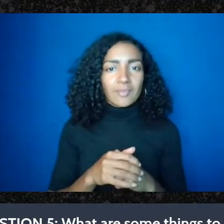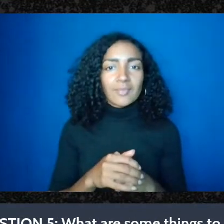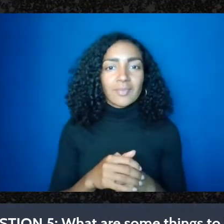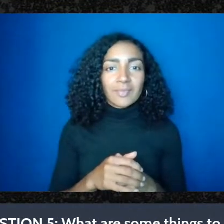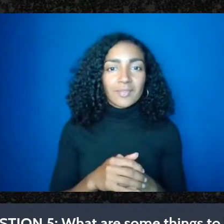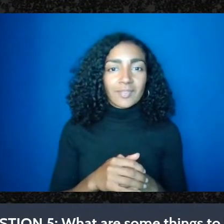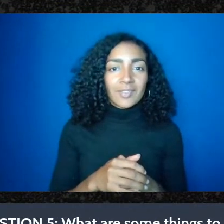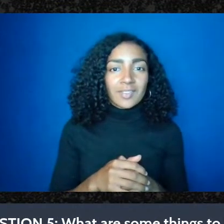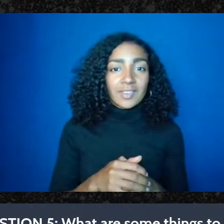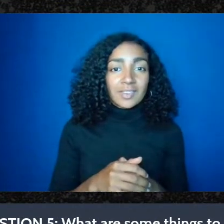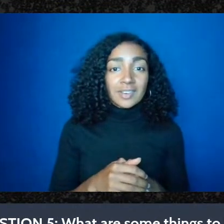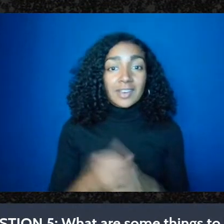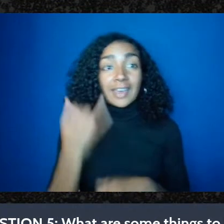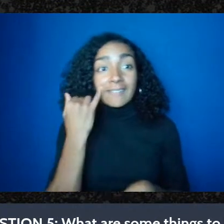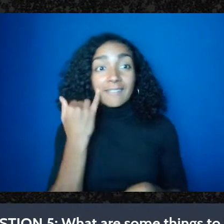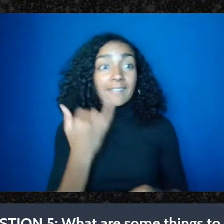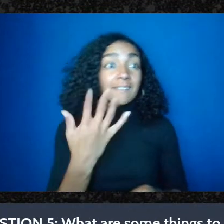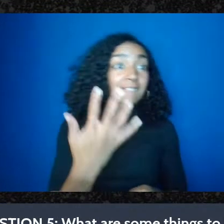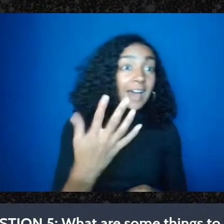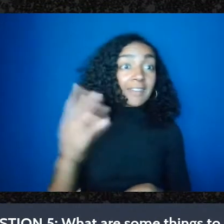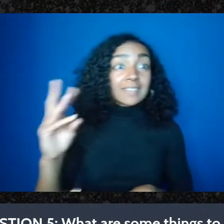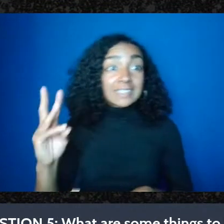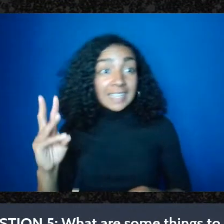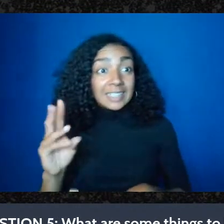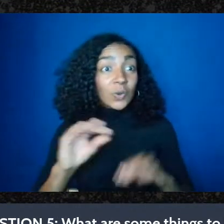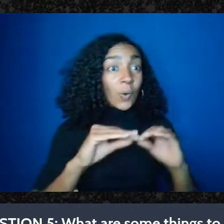groups out there that are all talking about doing bail funds in your respective states,